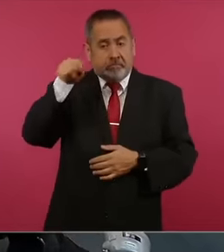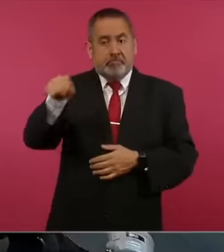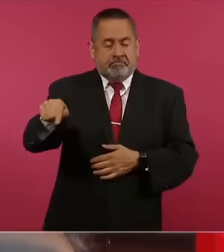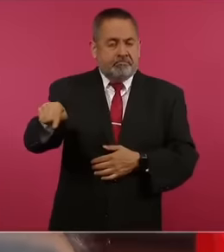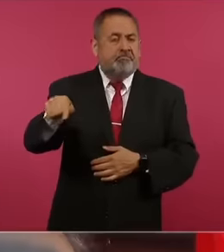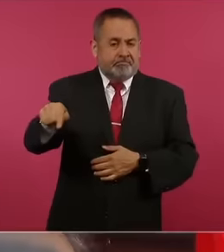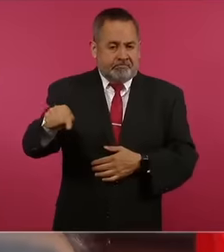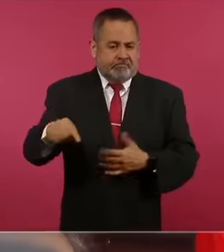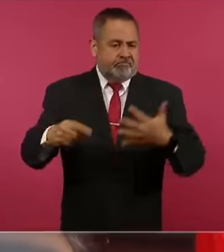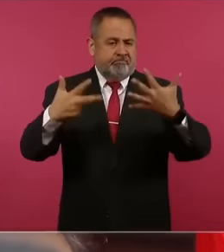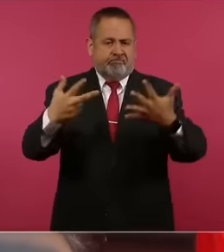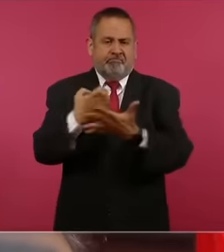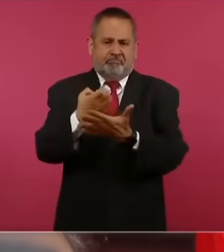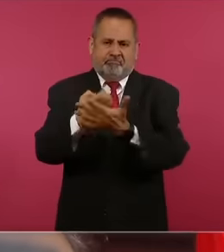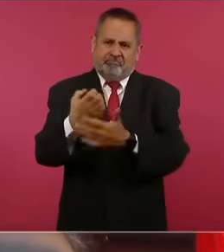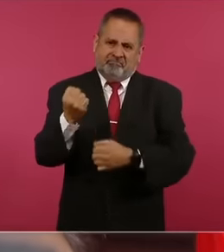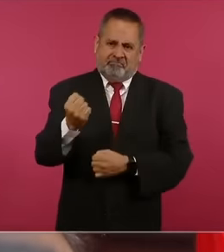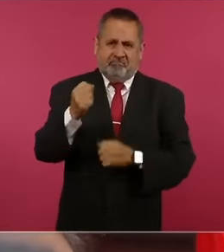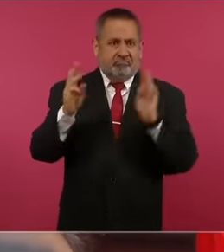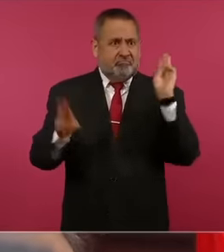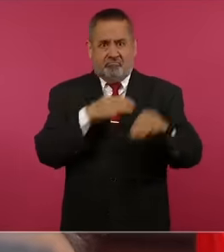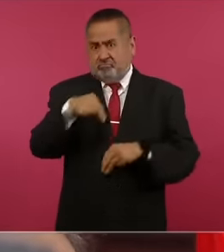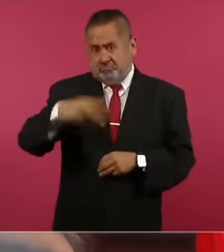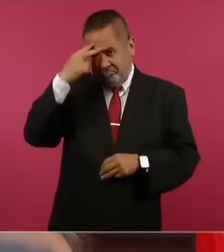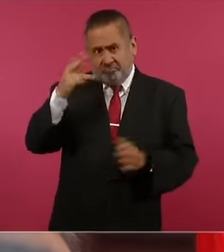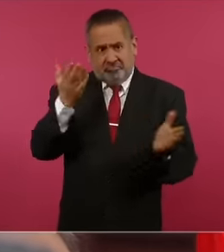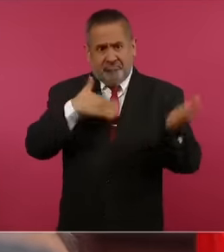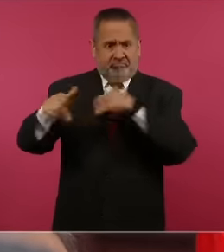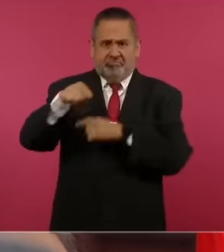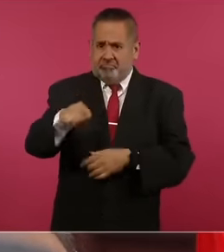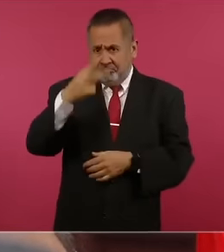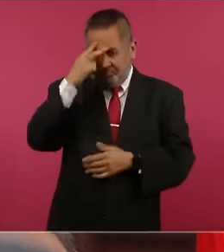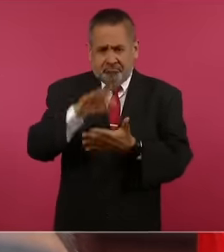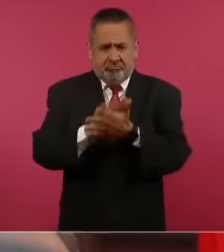eight strongest economies in the world, that is, you can become in the eighth